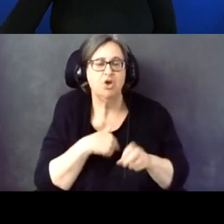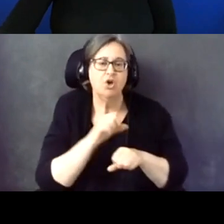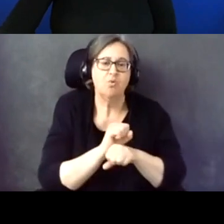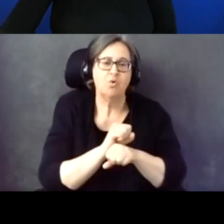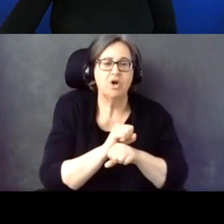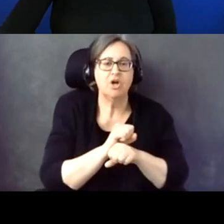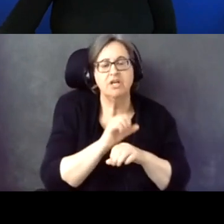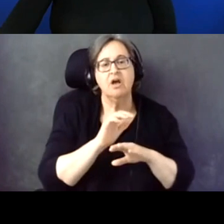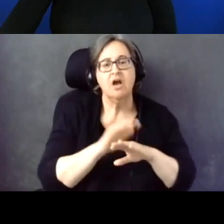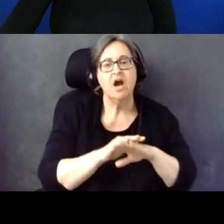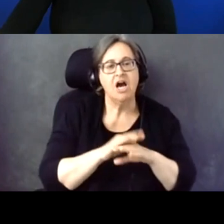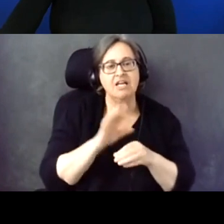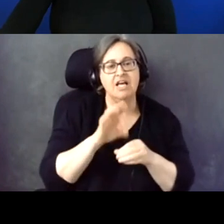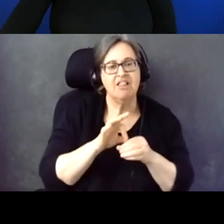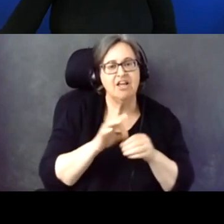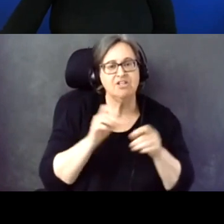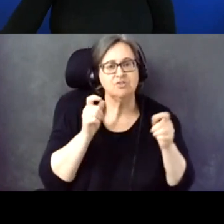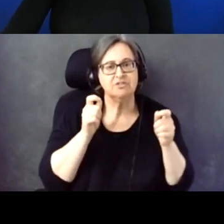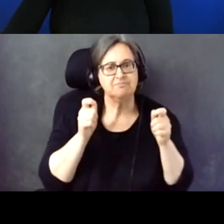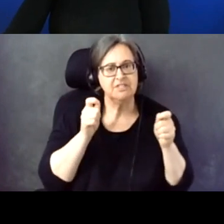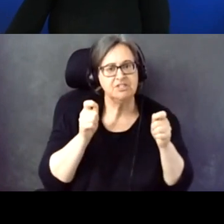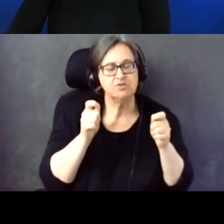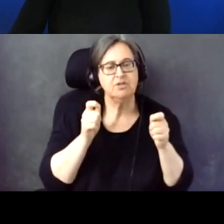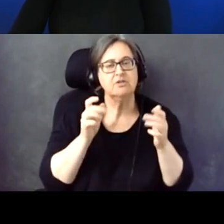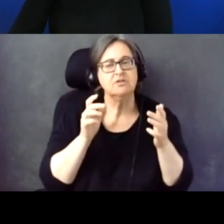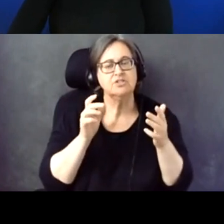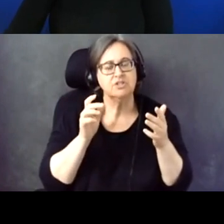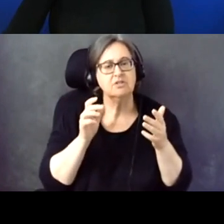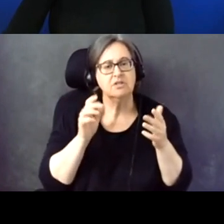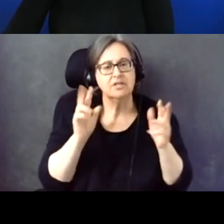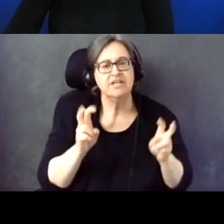issues, we also have to be part of discussion.